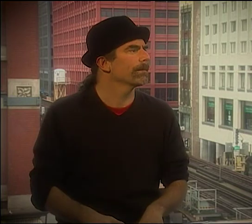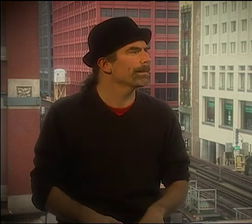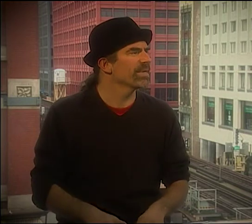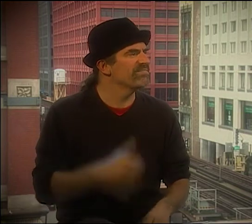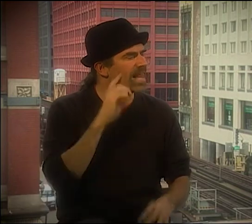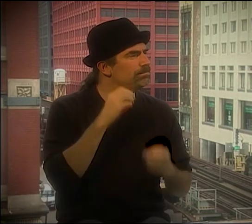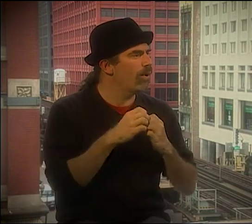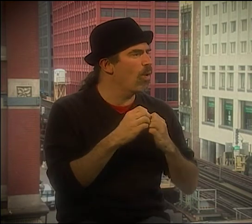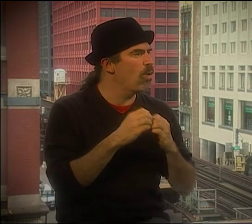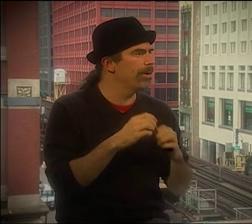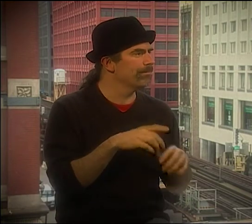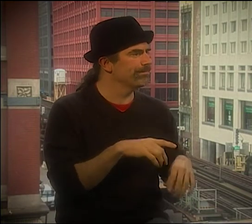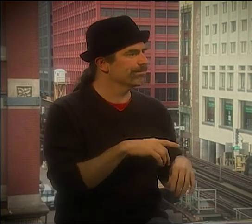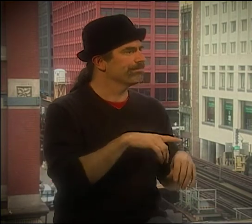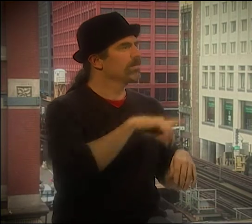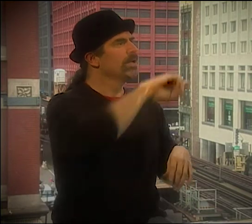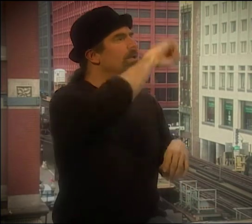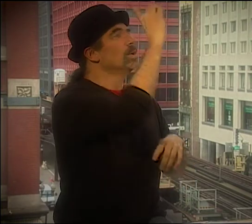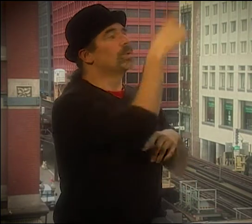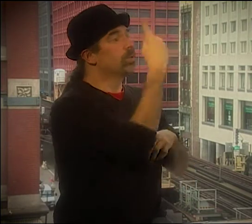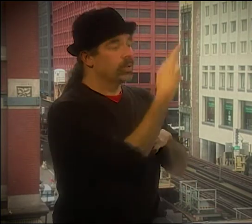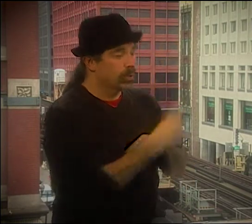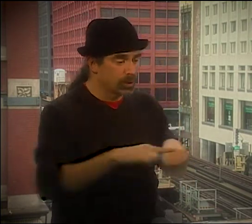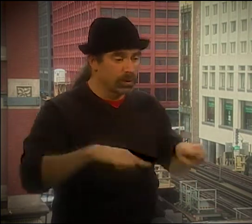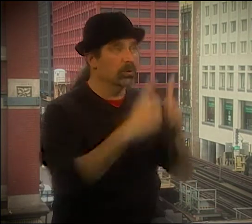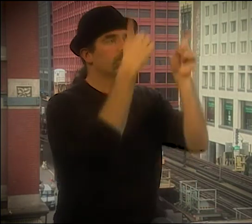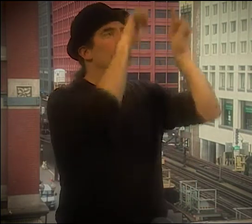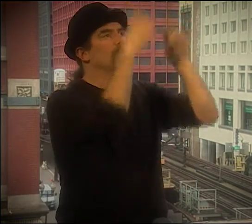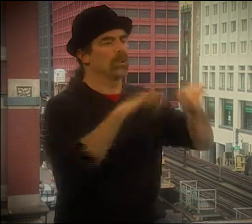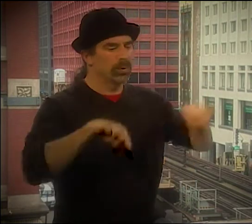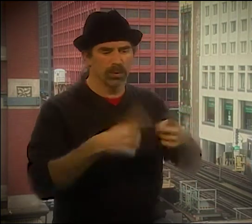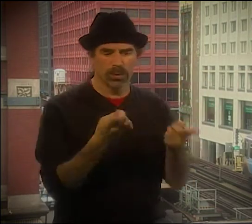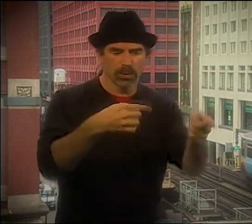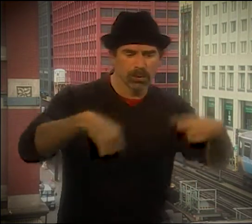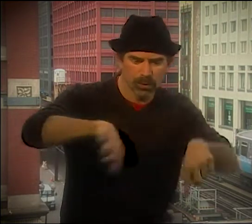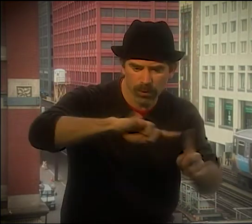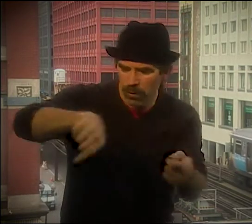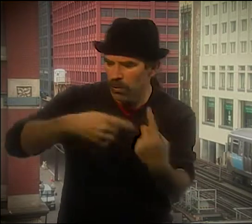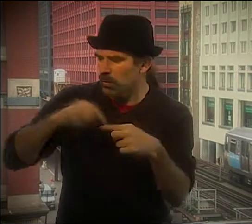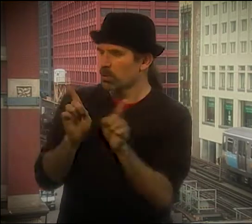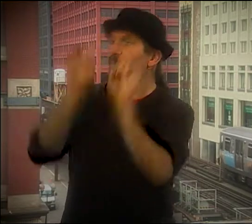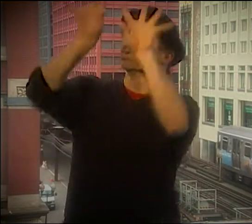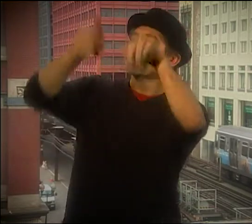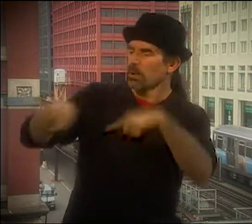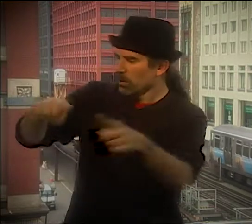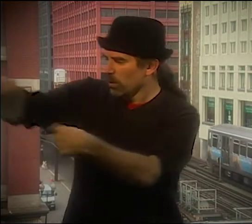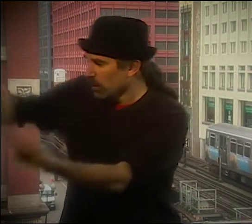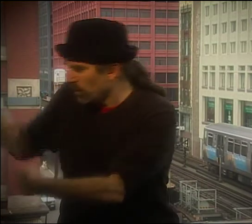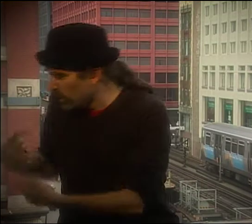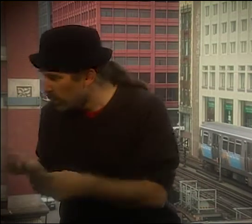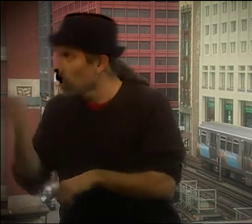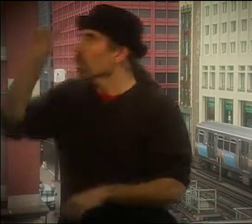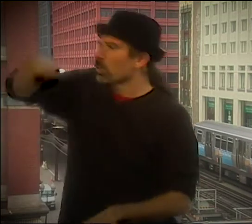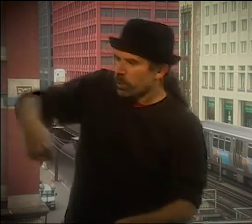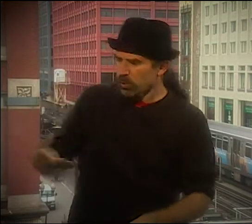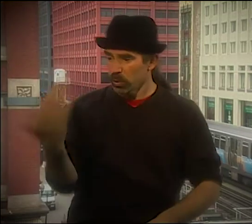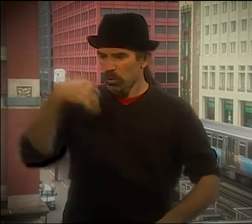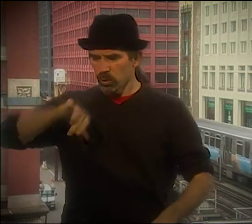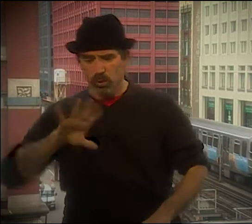BUT THEN BEING MORE IN AND OUT OF THE LINES. AND VALLI, IF YOU WERE TO SHOW HIM AS A PAINTER, HE'D BE